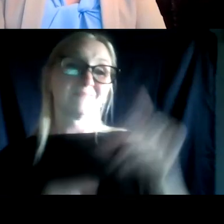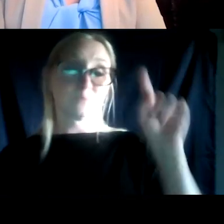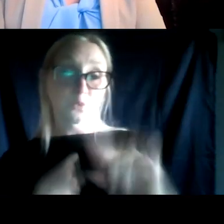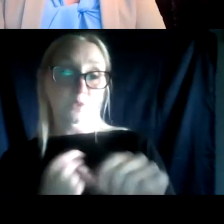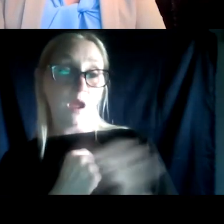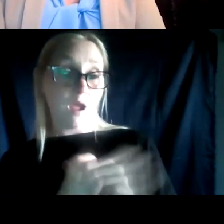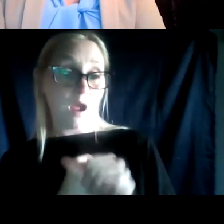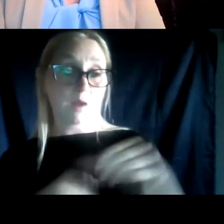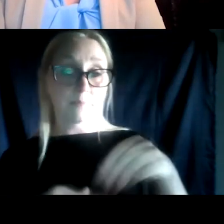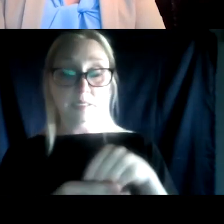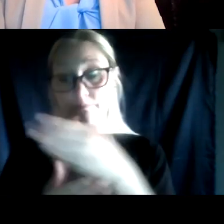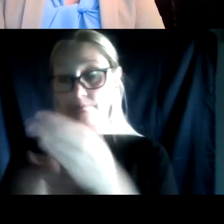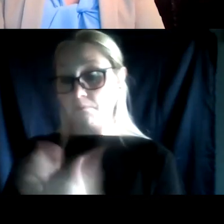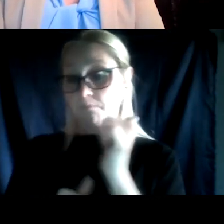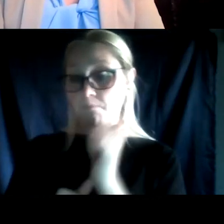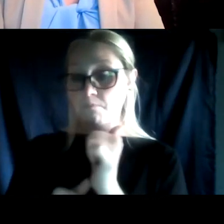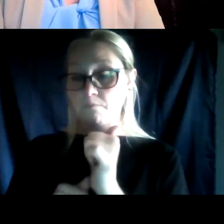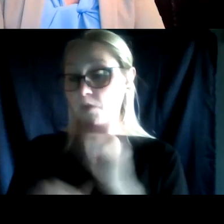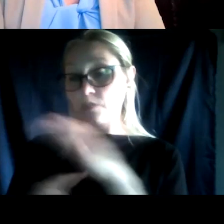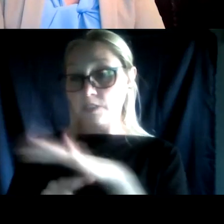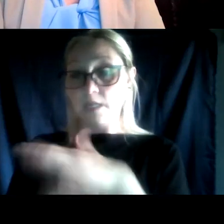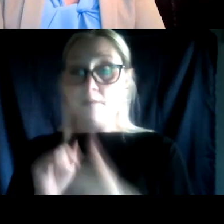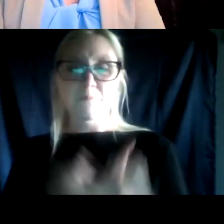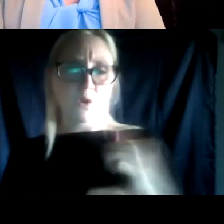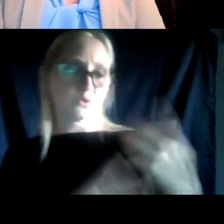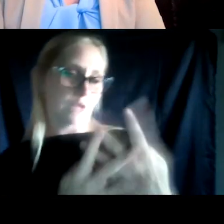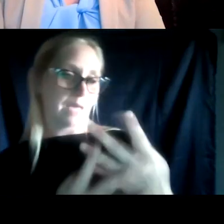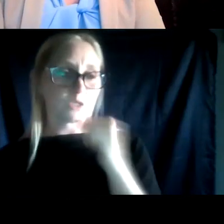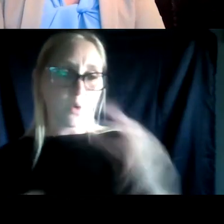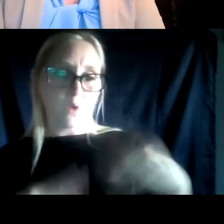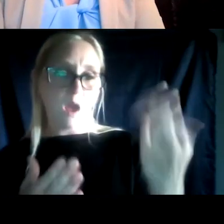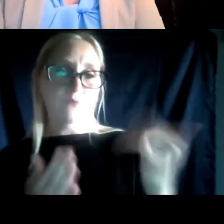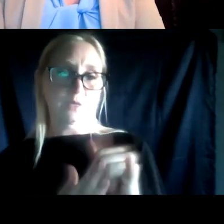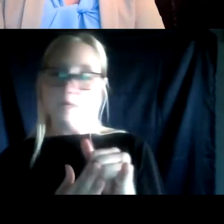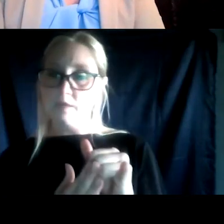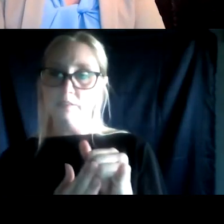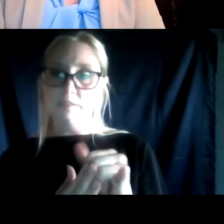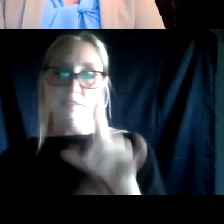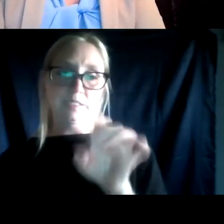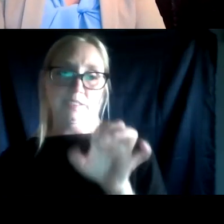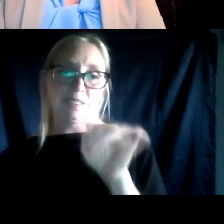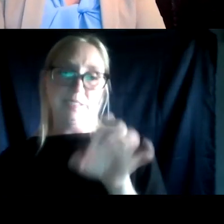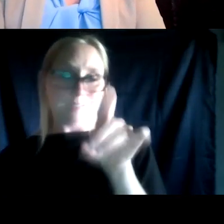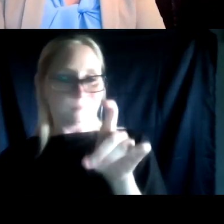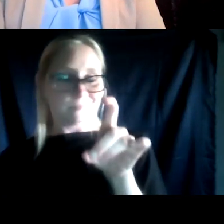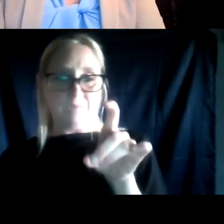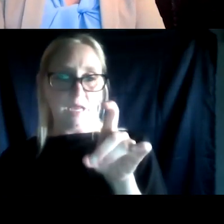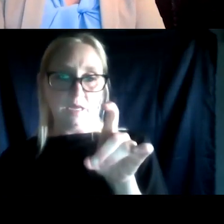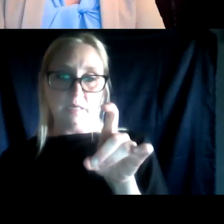and a lot of prisons don't offer things like medications for opioid use disorder despite that being such a critical gold standard intervention for that condition.